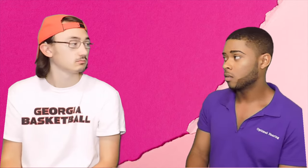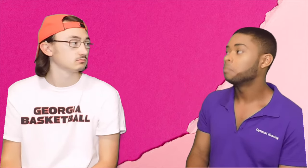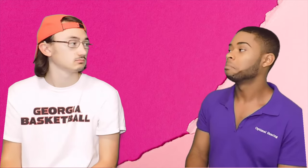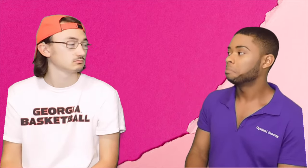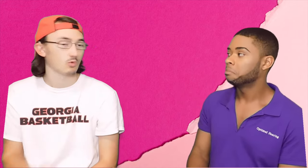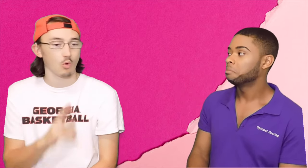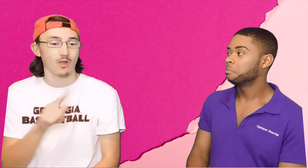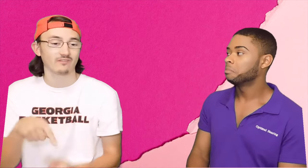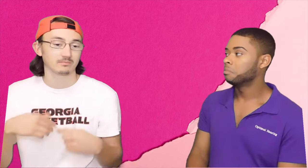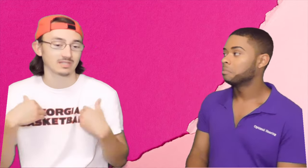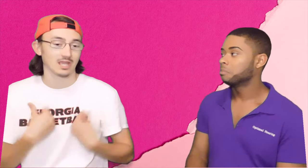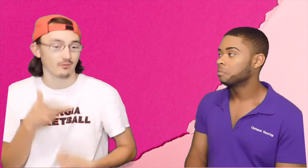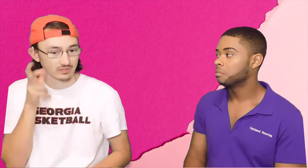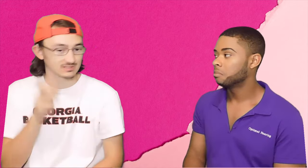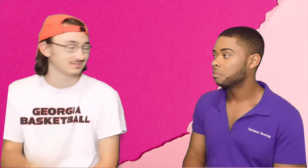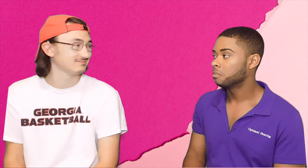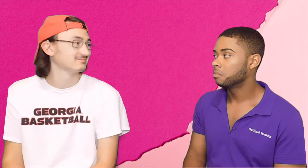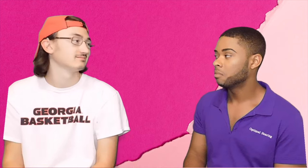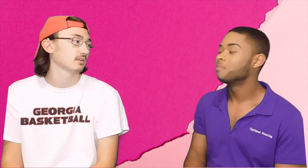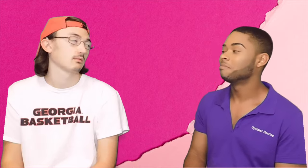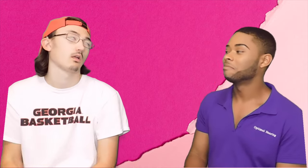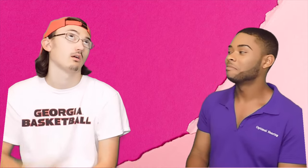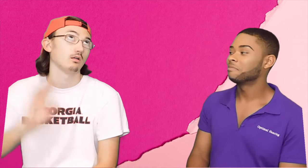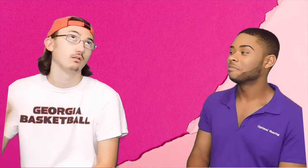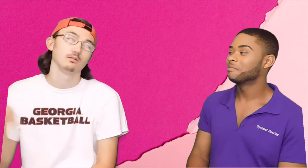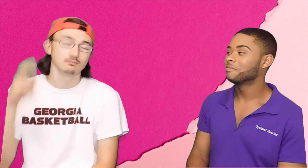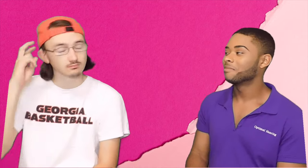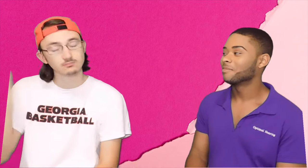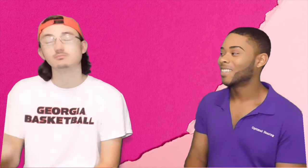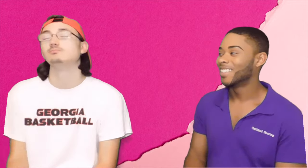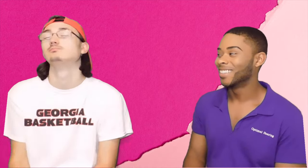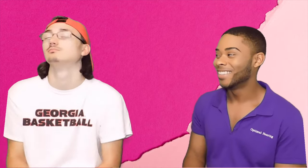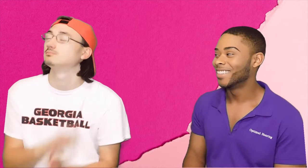or if I"m tired of listening (haha) like I don't want to hear you anymore